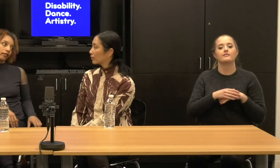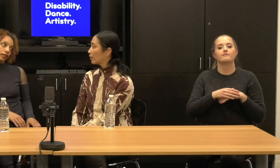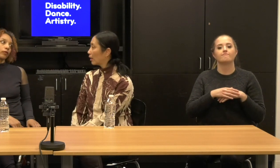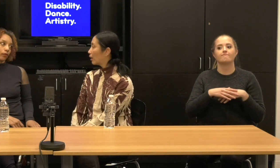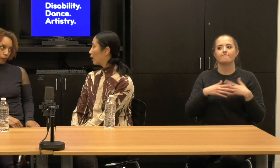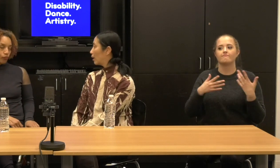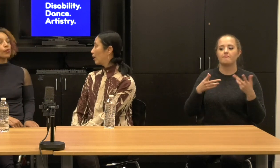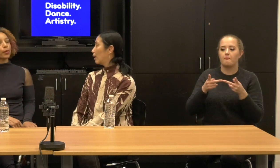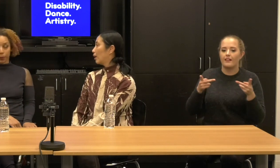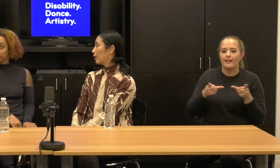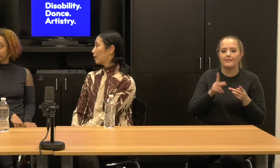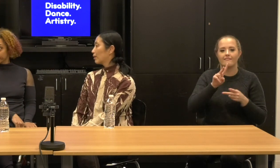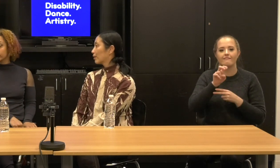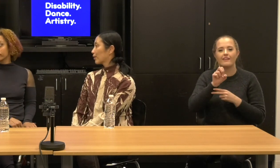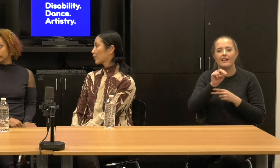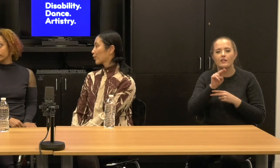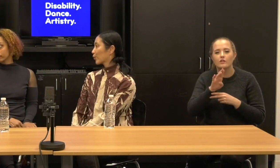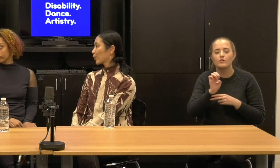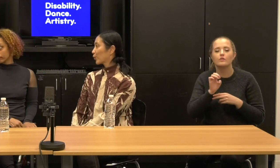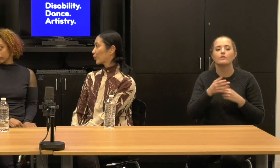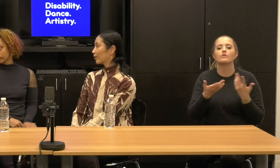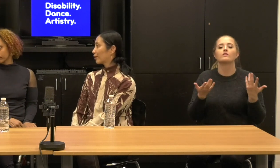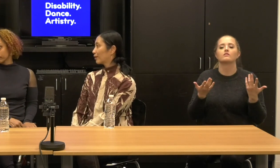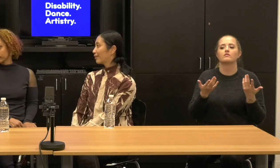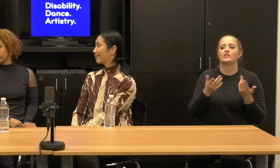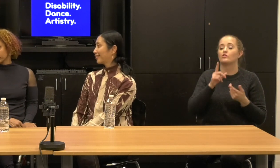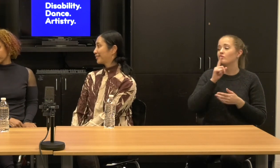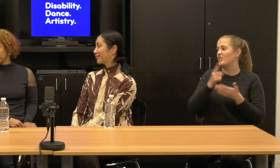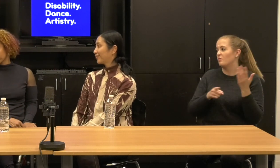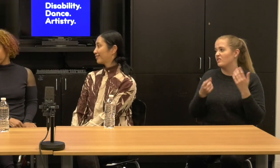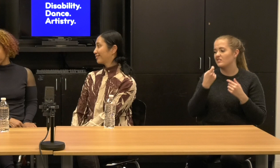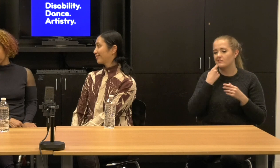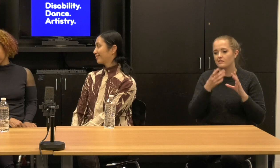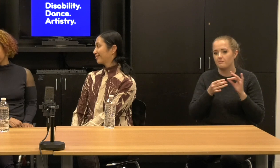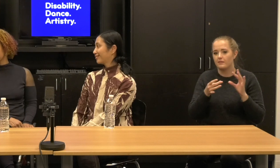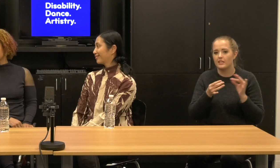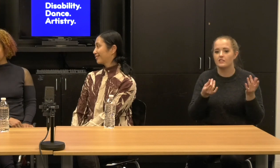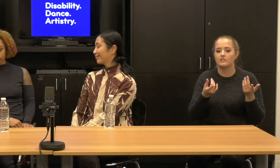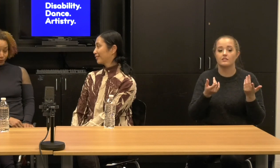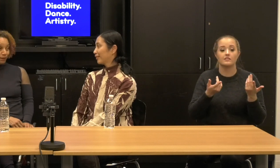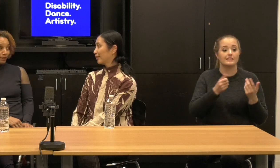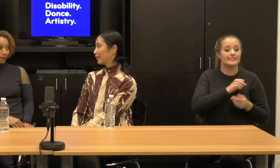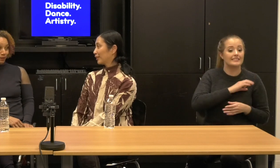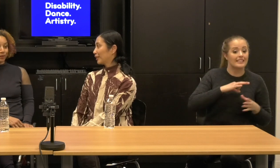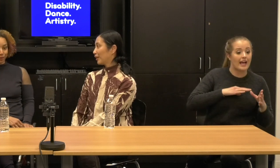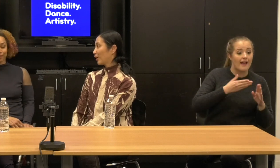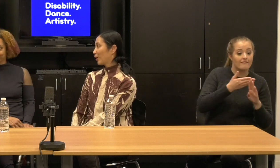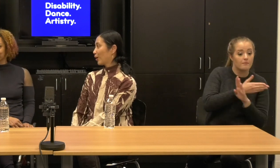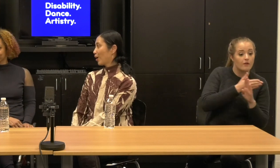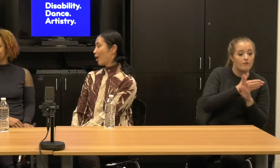like you were saying, I mean, it's from the front of the house staff through to the end of the piece itself.